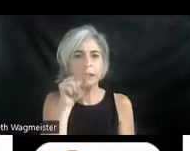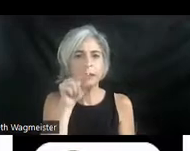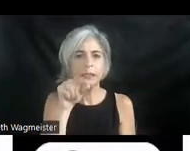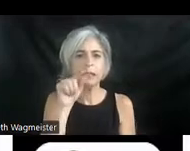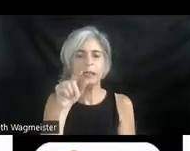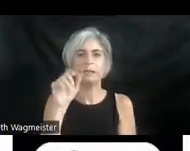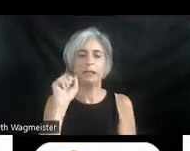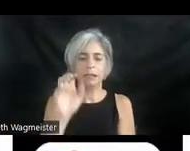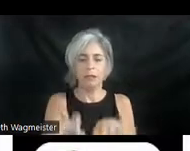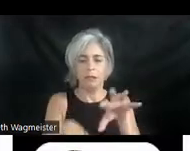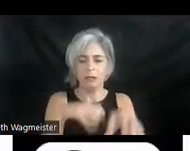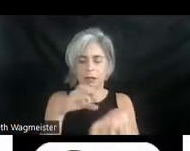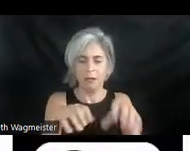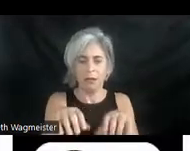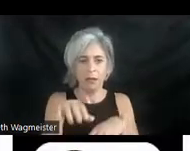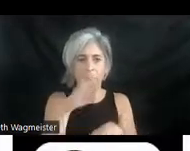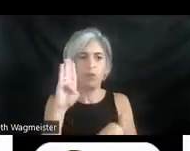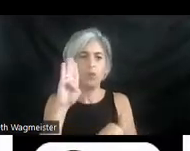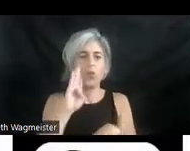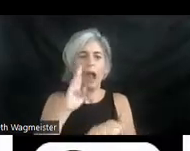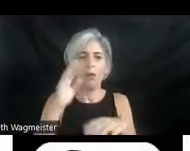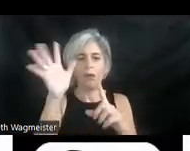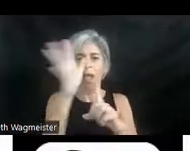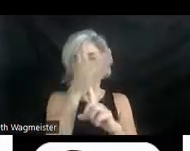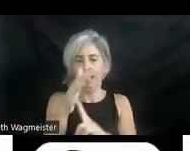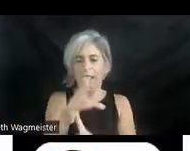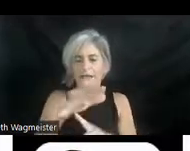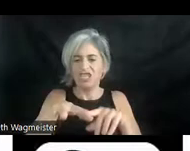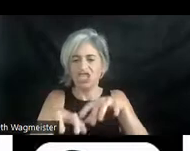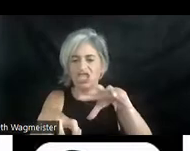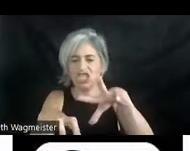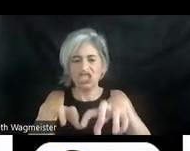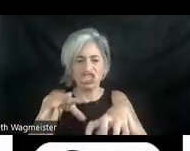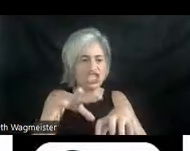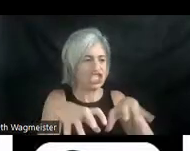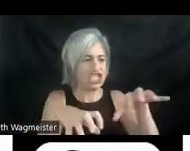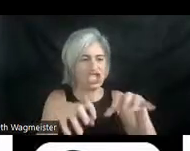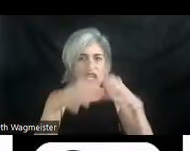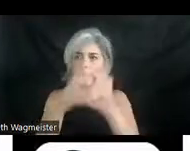the thick ground cover of brown curled leaves. A scrawny nestling struggles on the ground